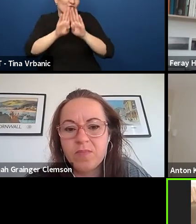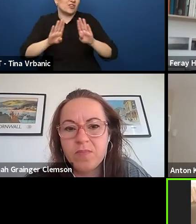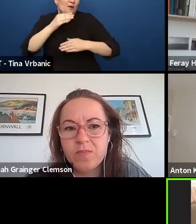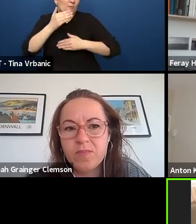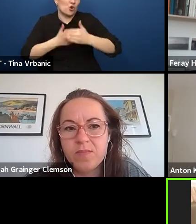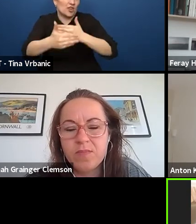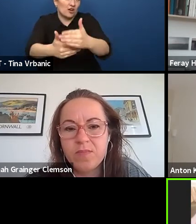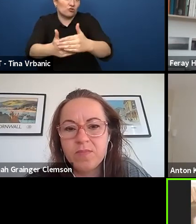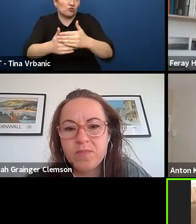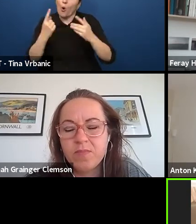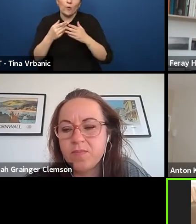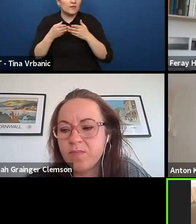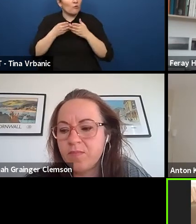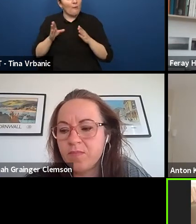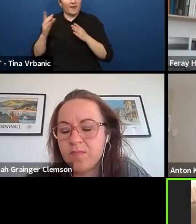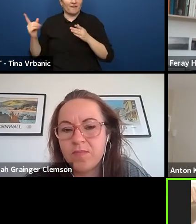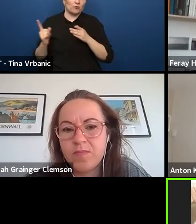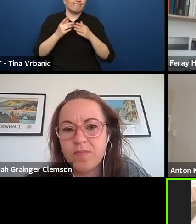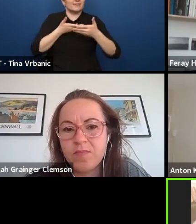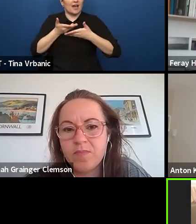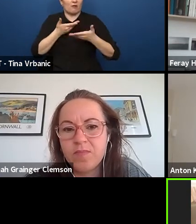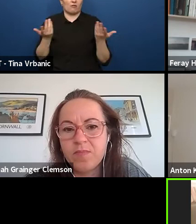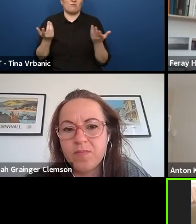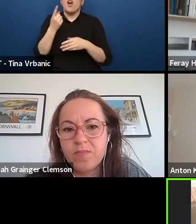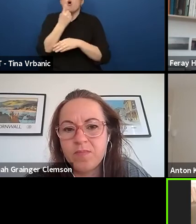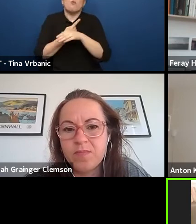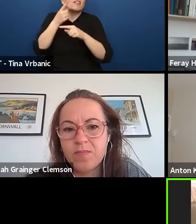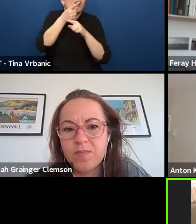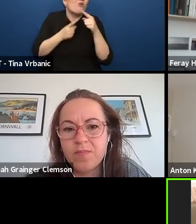an hour of discussion with teenagers